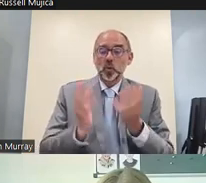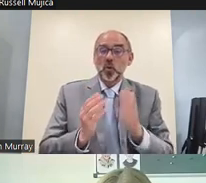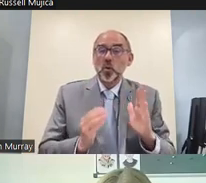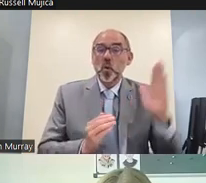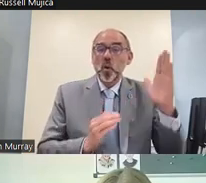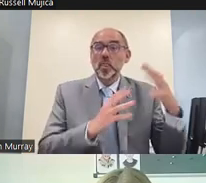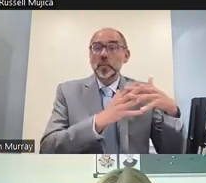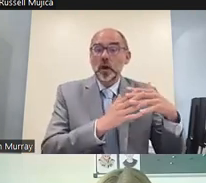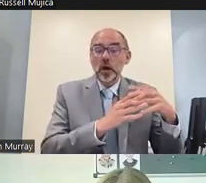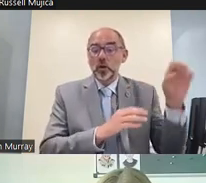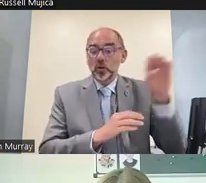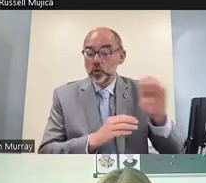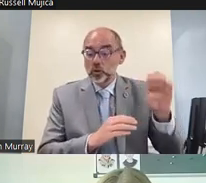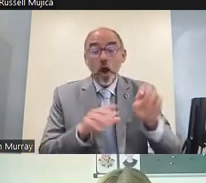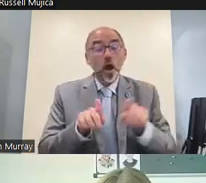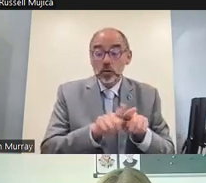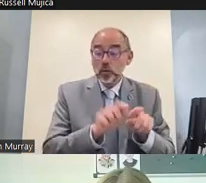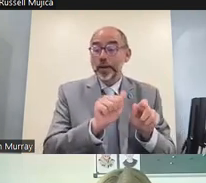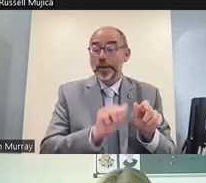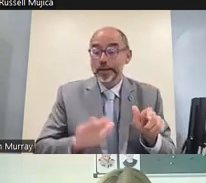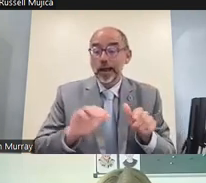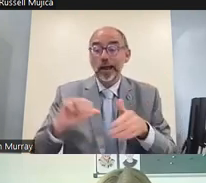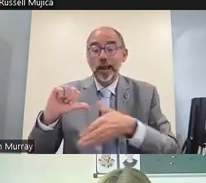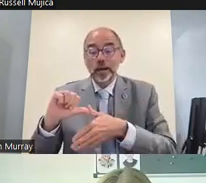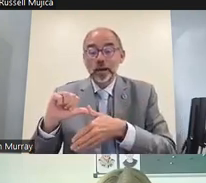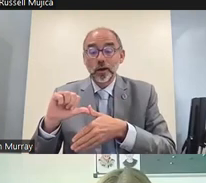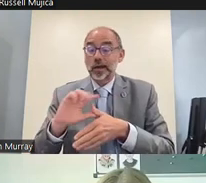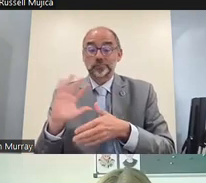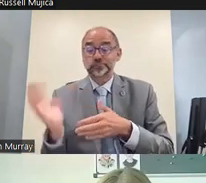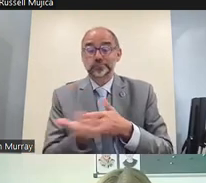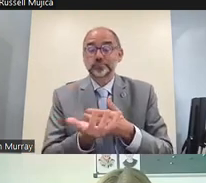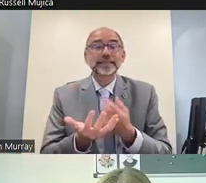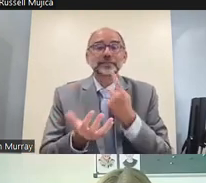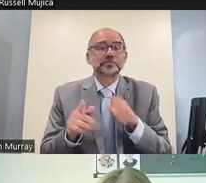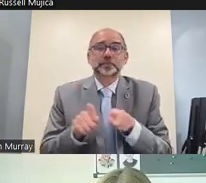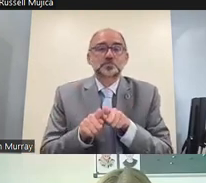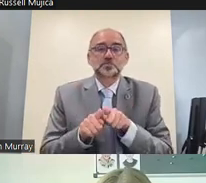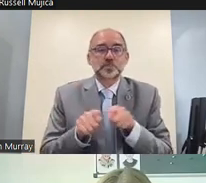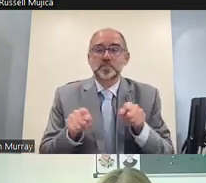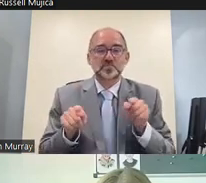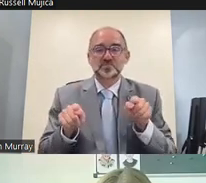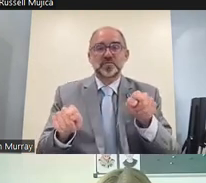all noted the same trend deaf learners in regular schools were clearly left behind